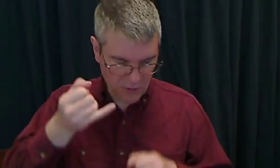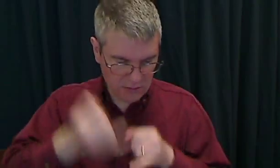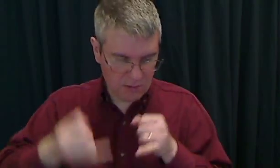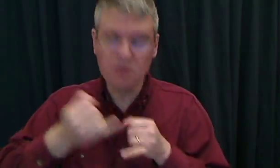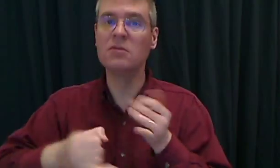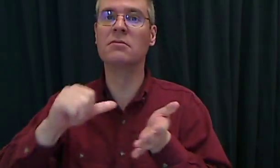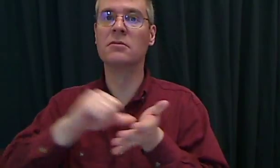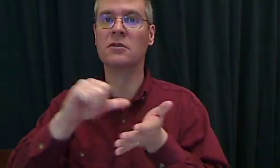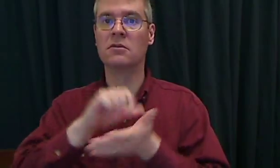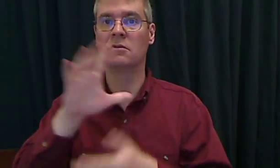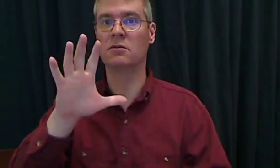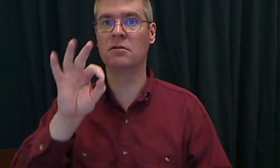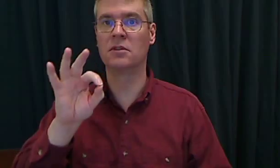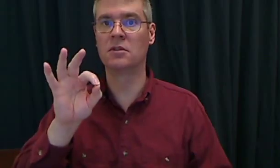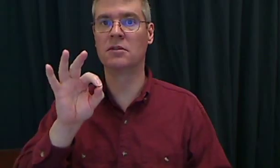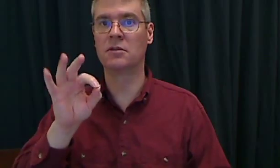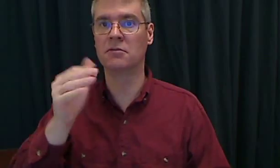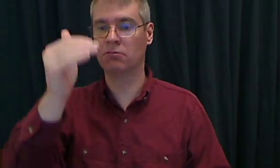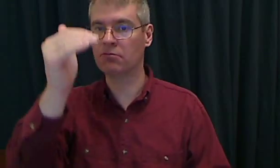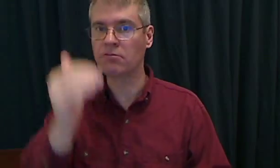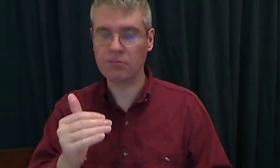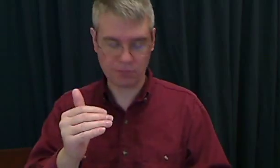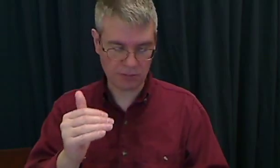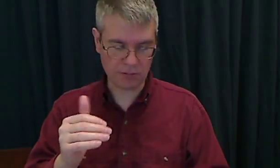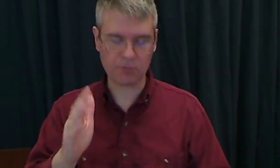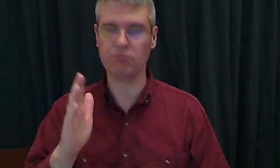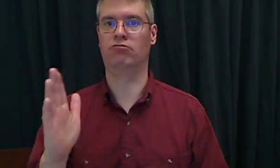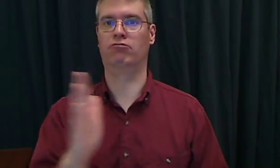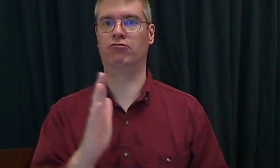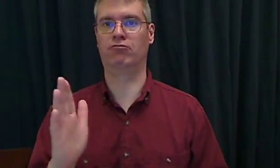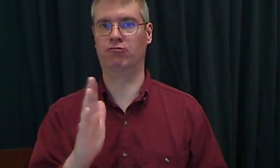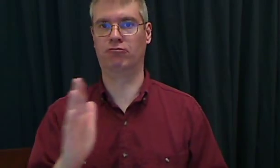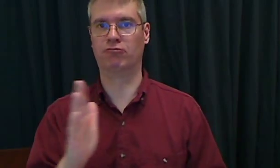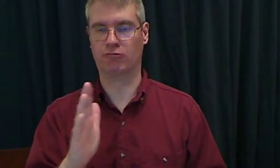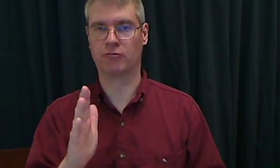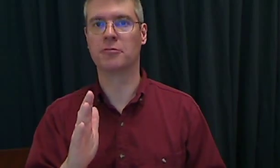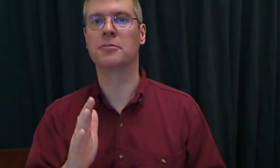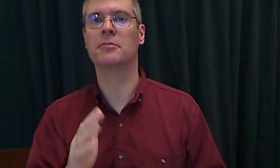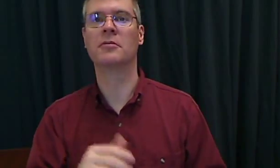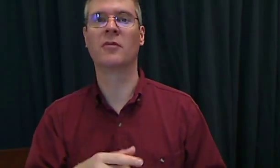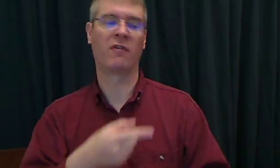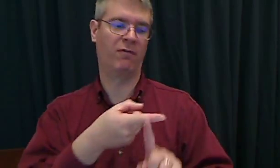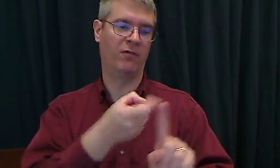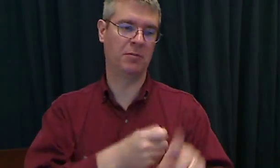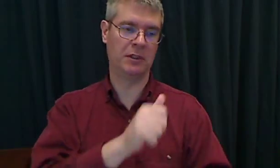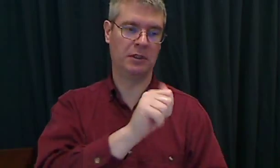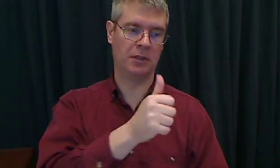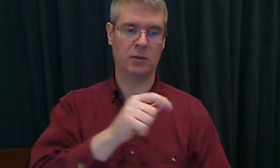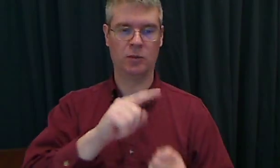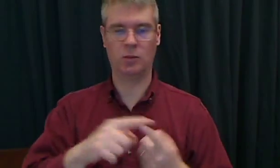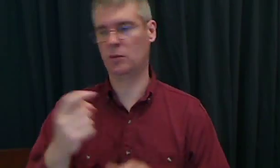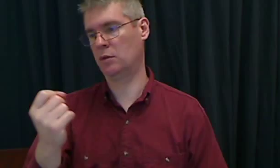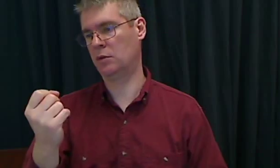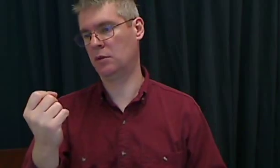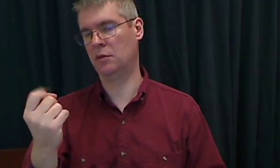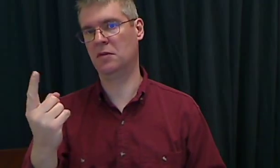Look on the last page, page 59, at the bottom. BETWEEN. From 10-11.